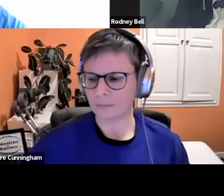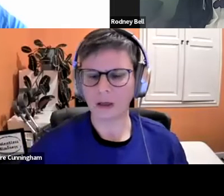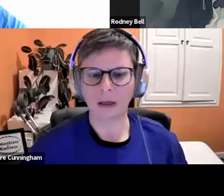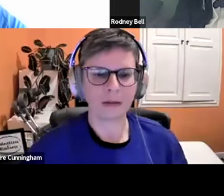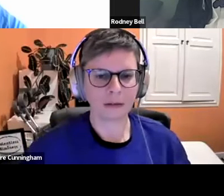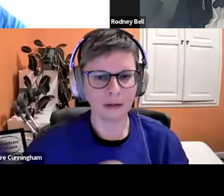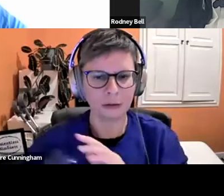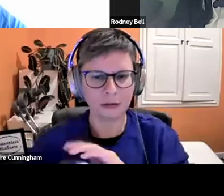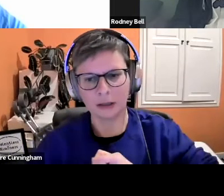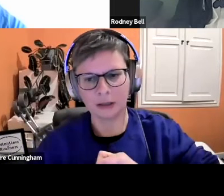I'm gonna take a little drink.